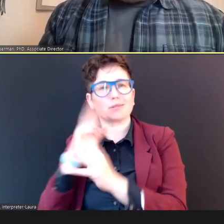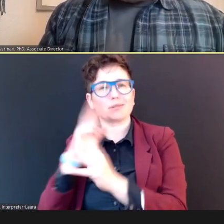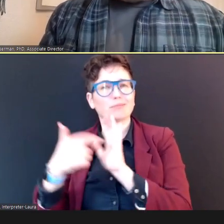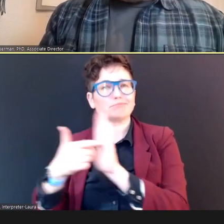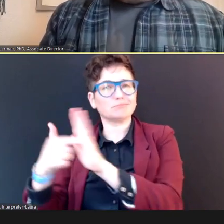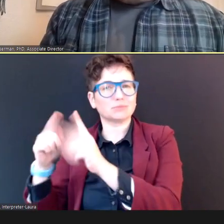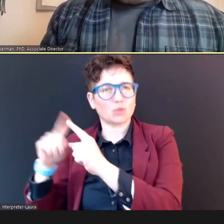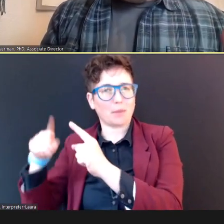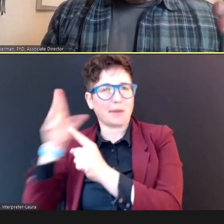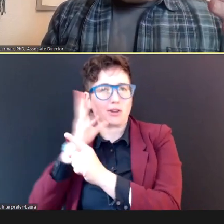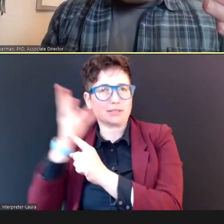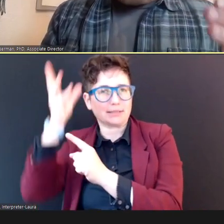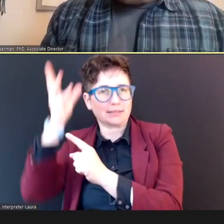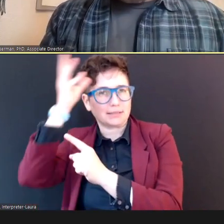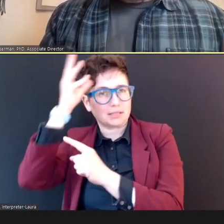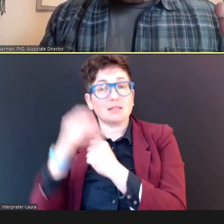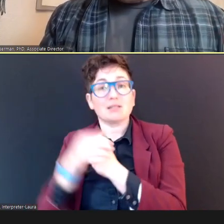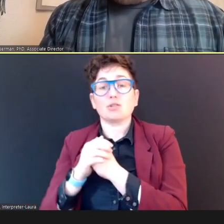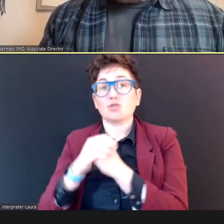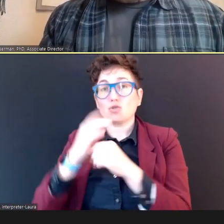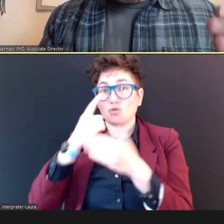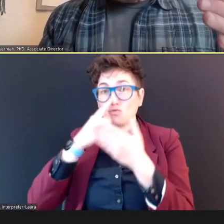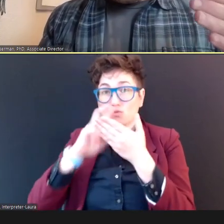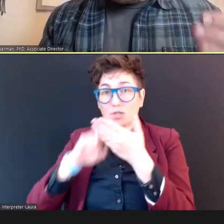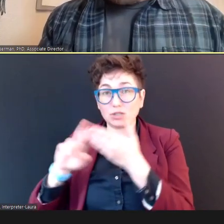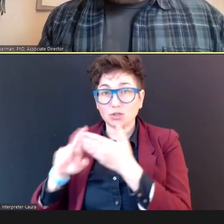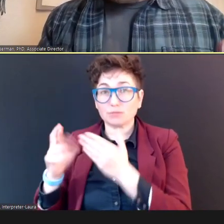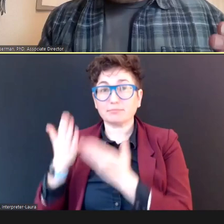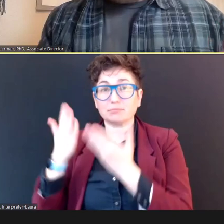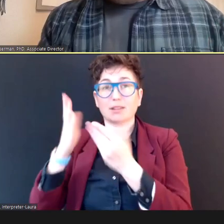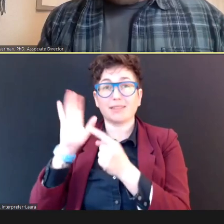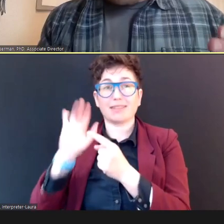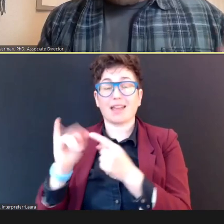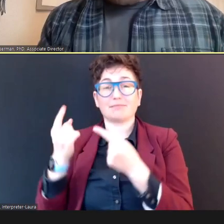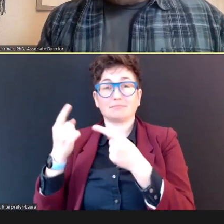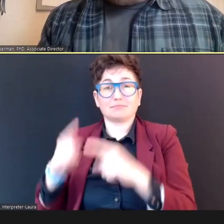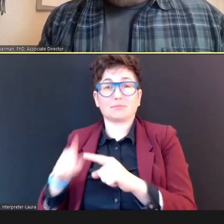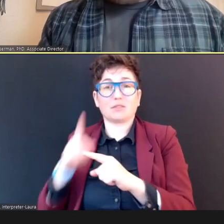That research suggests that the incidence of permanent hearing loss